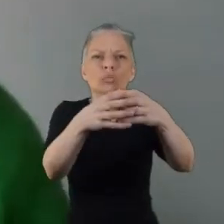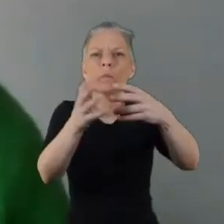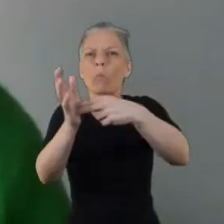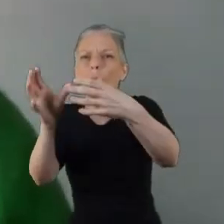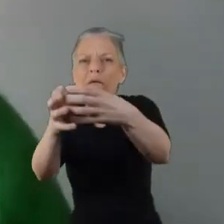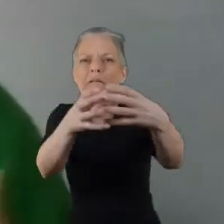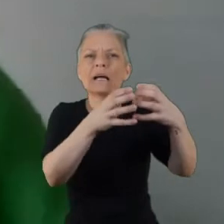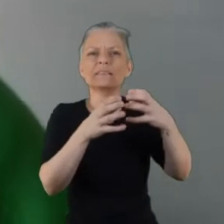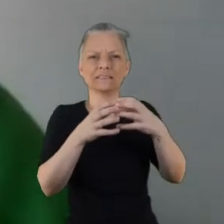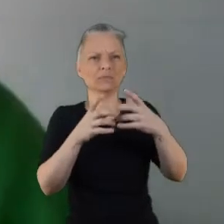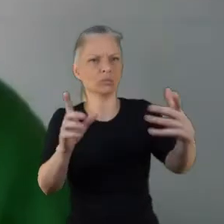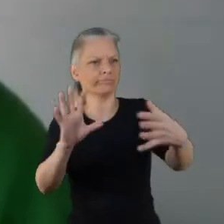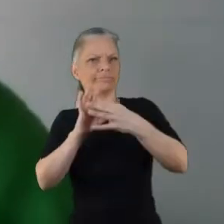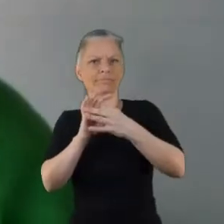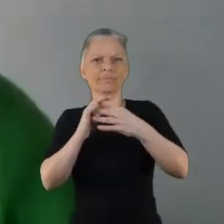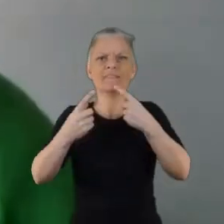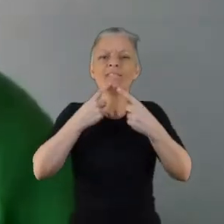people in Lanarkshire and engage with them.